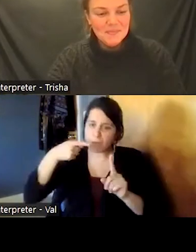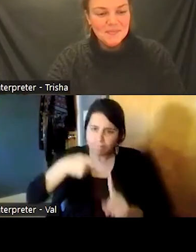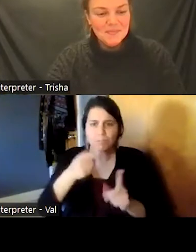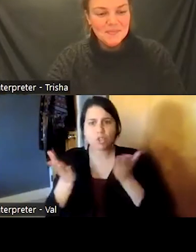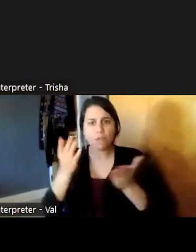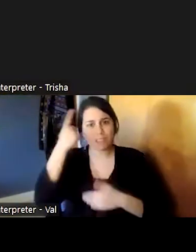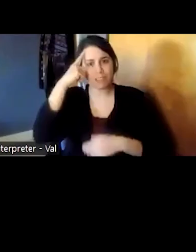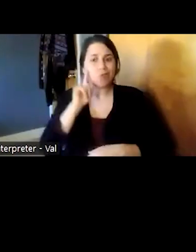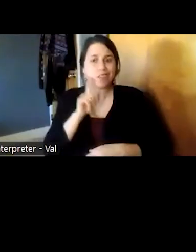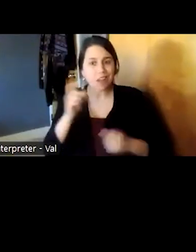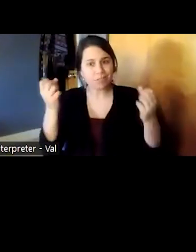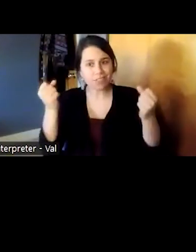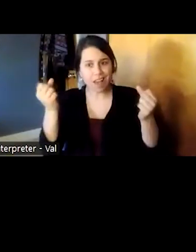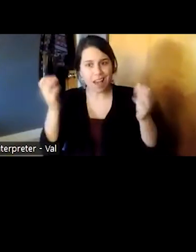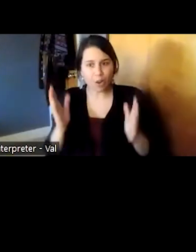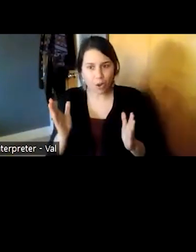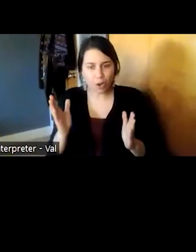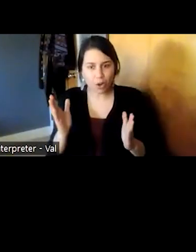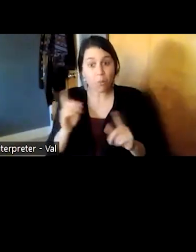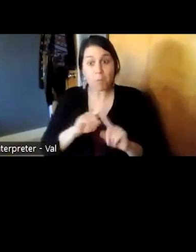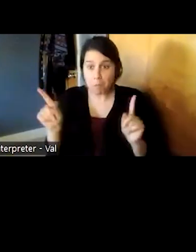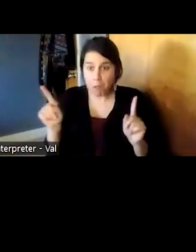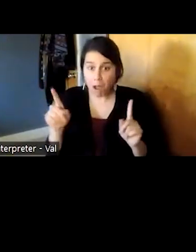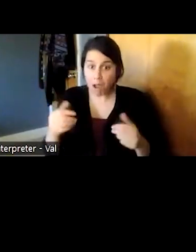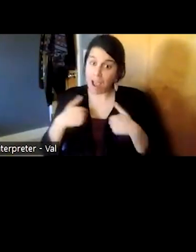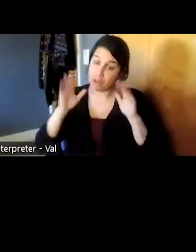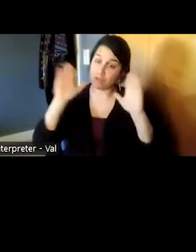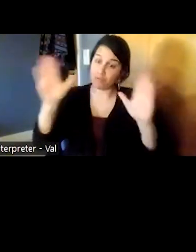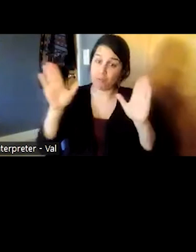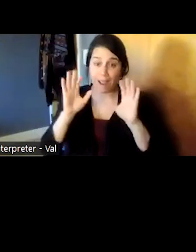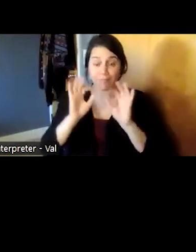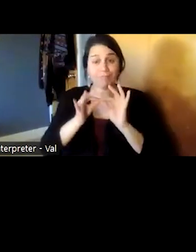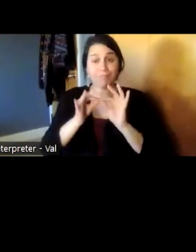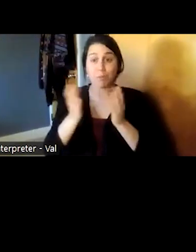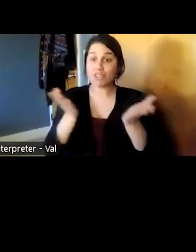but there were wonderful sign language interpreter services that were used throughout the hospital